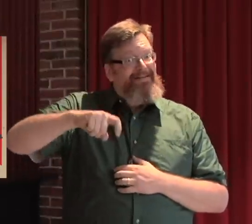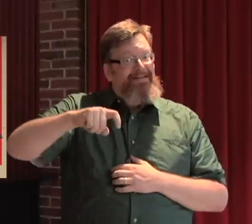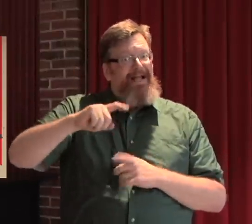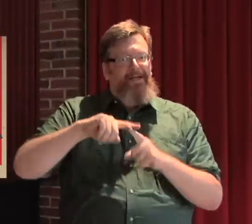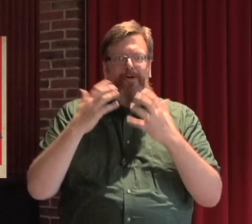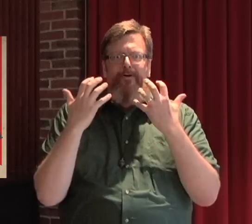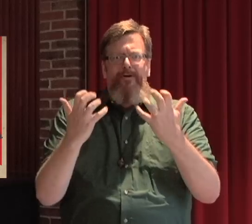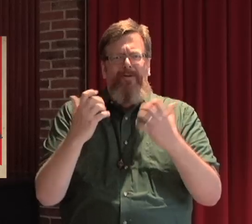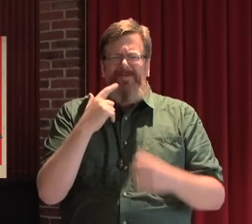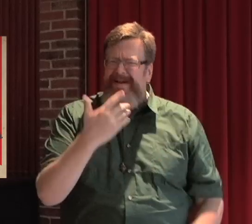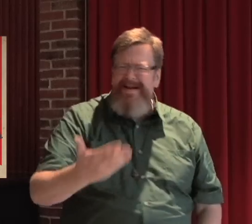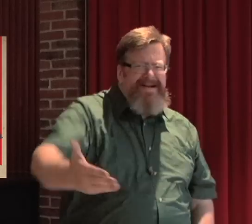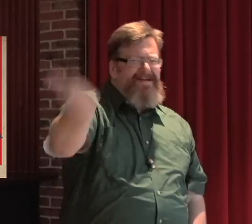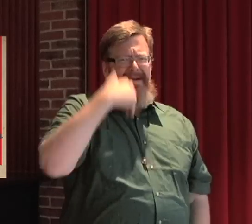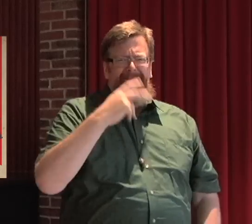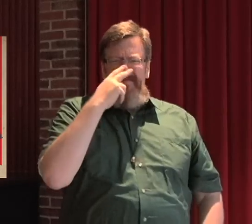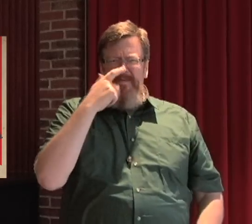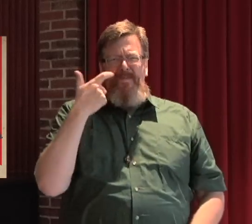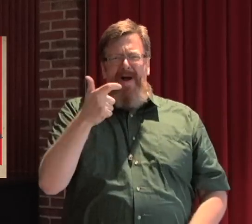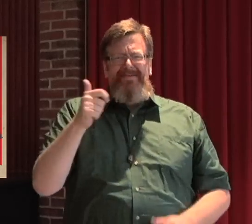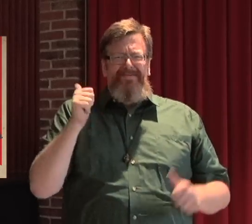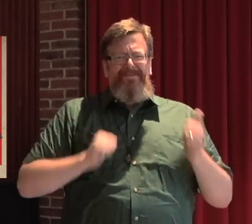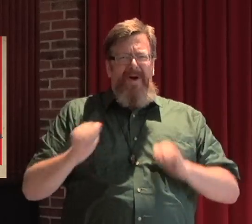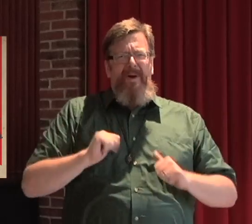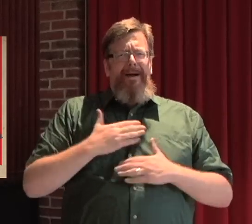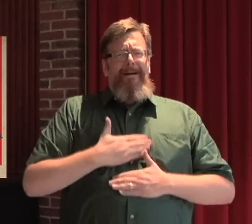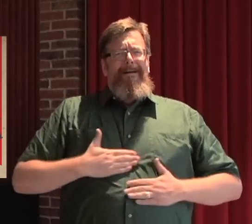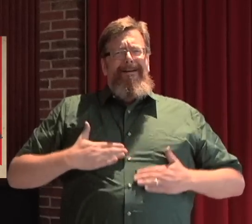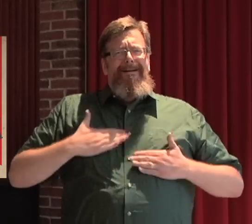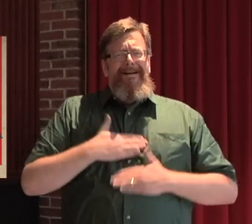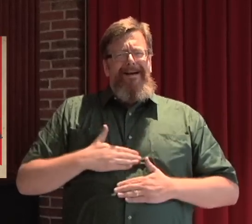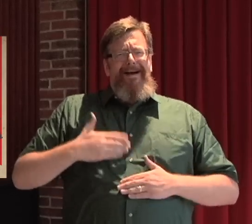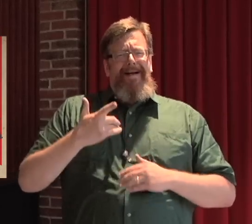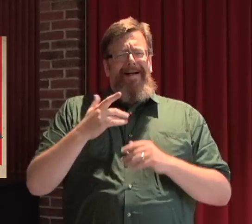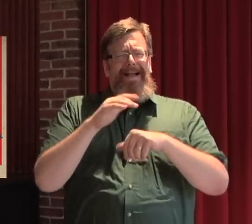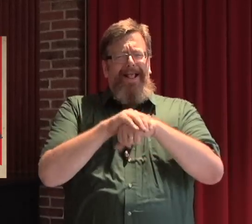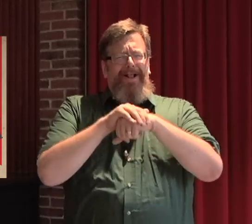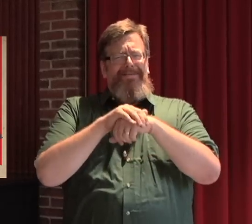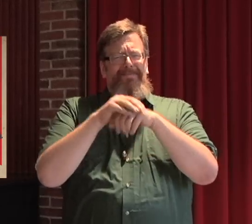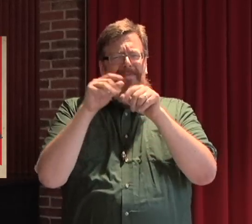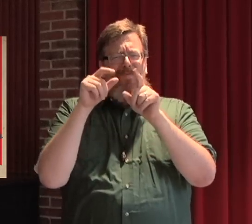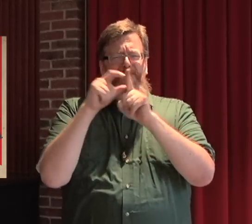and meet the needs of the questions and requests that members have had. I'm very much looking forward to seeing the reactions from the audience